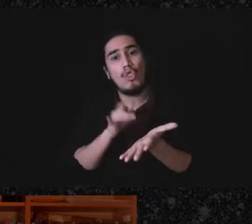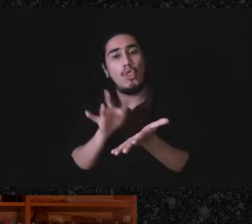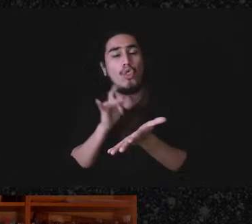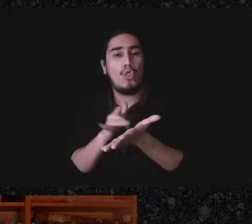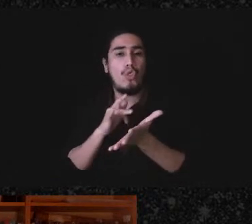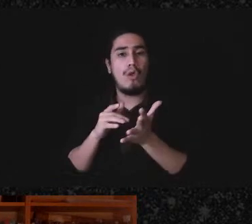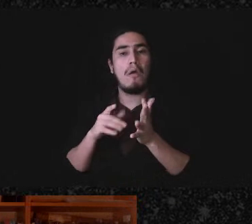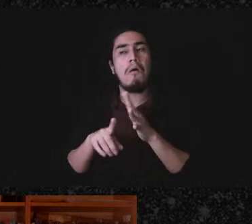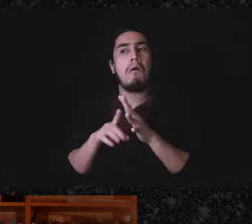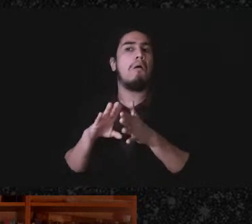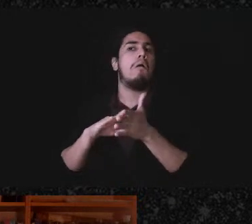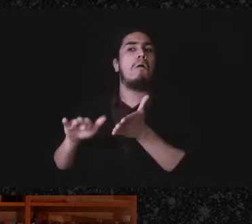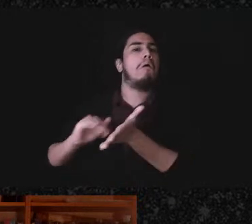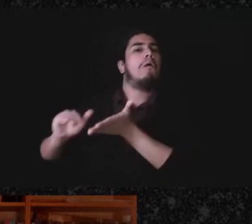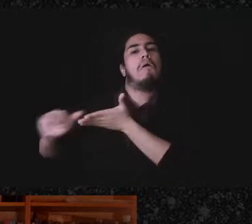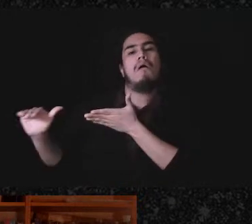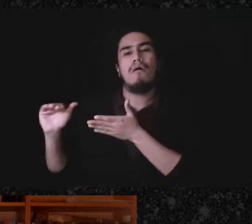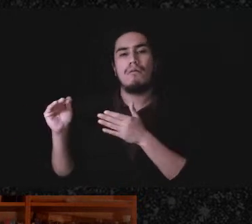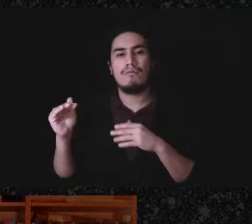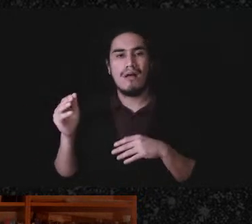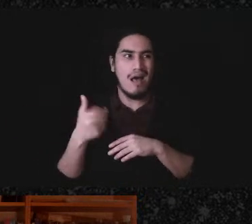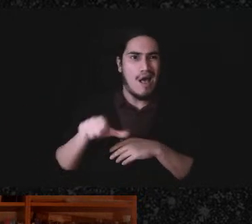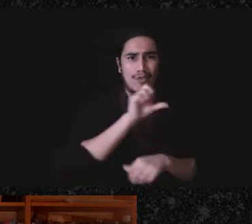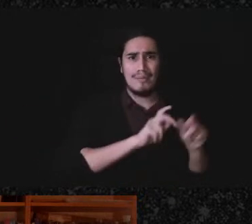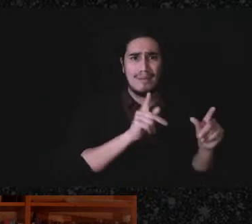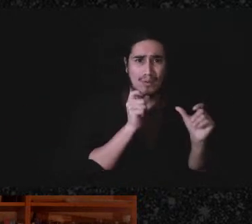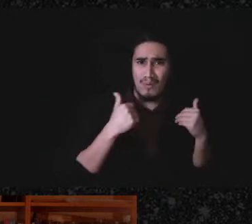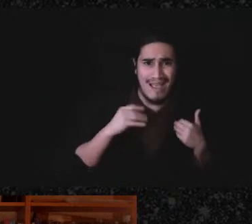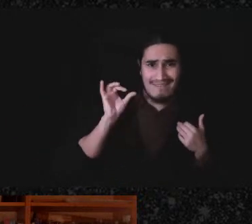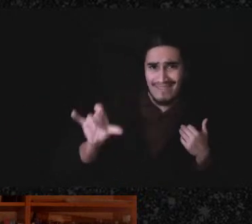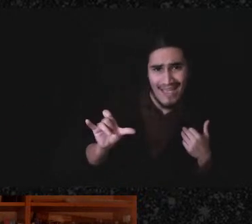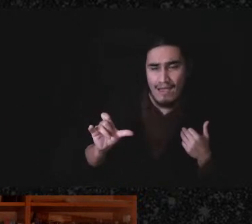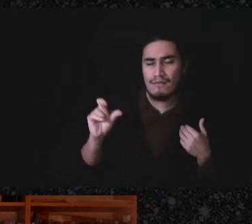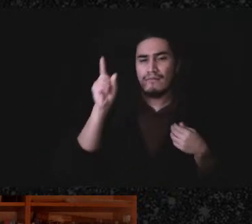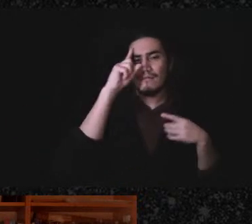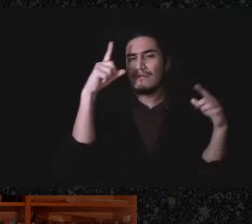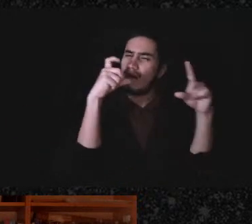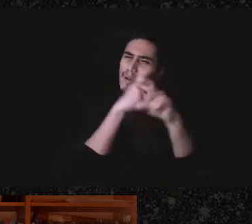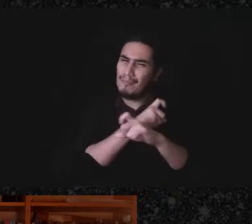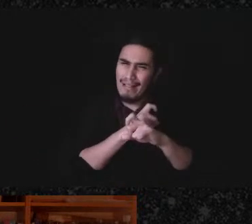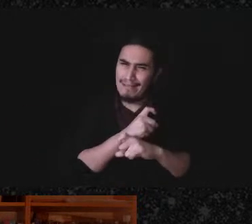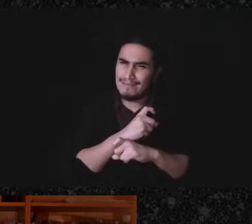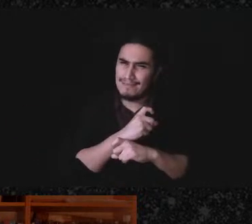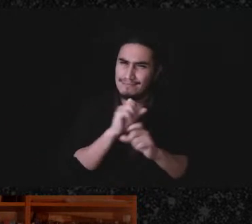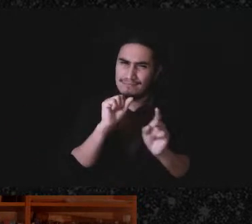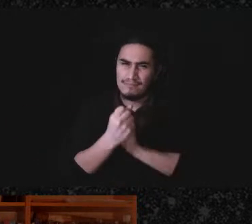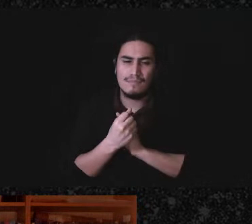other people don't and that's not right. And so I think it's this complex question is it - do